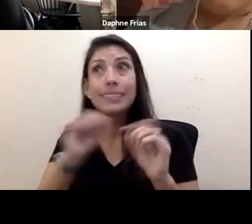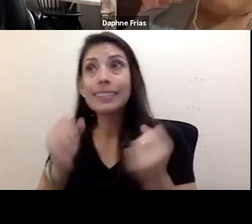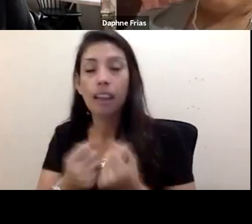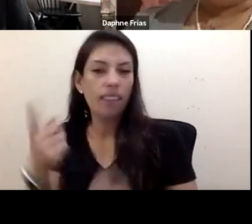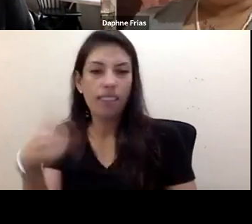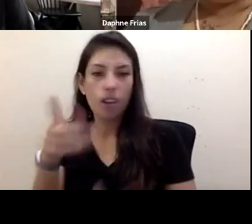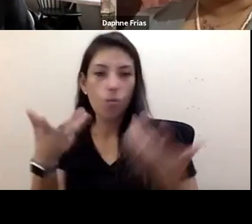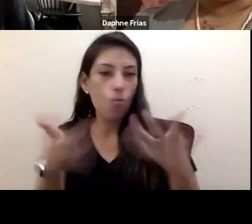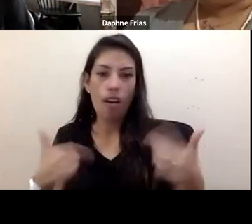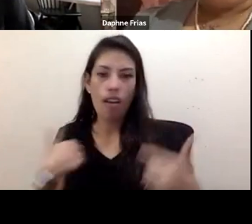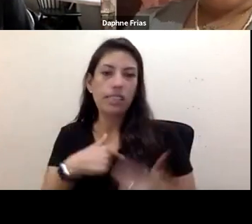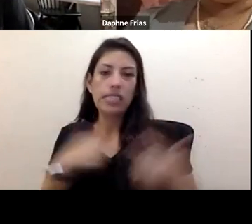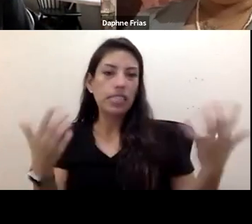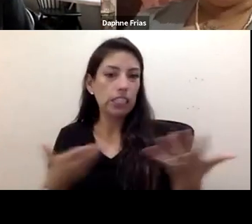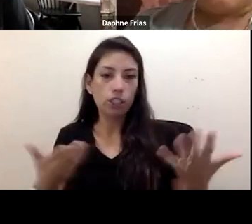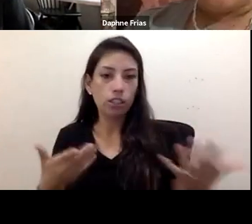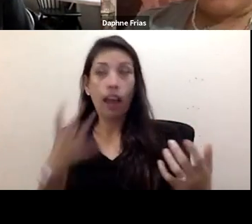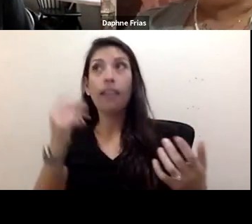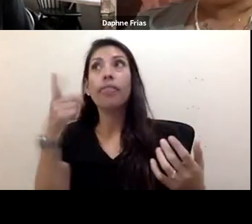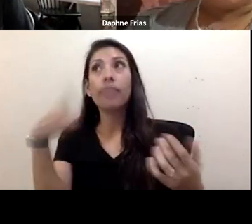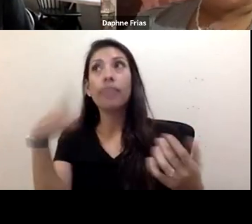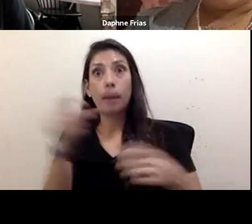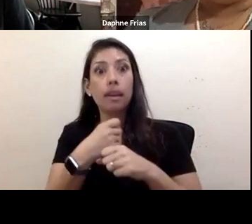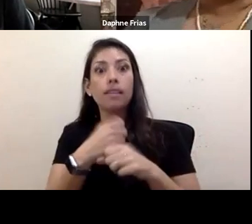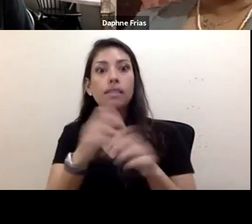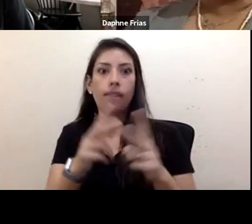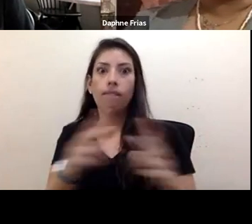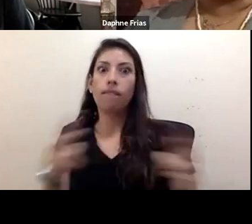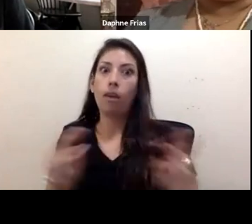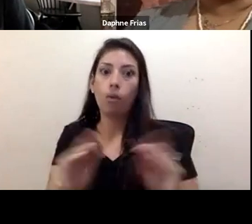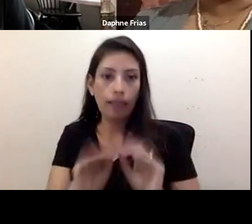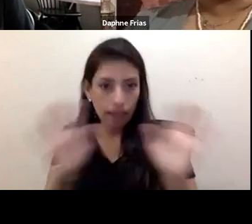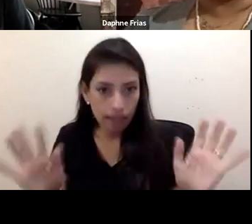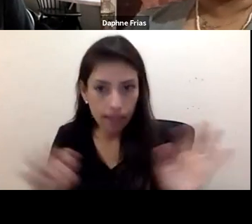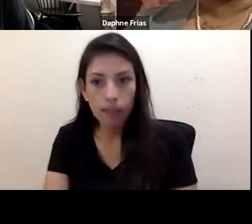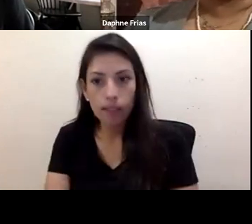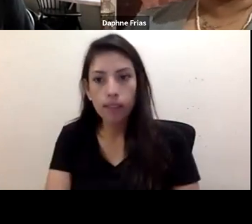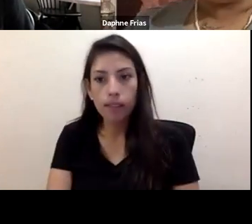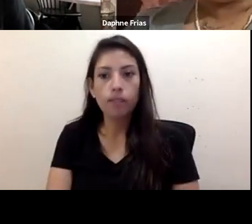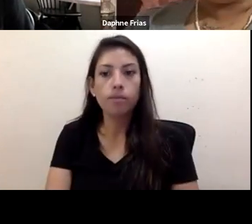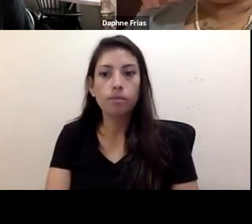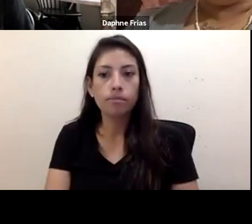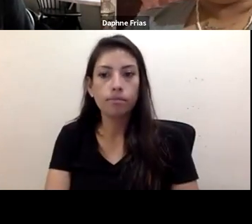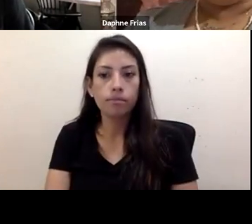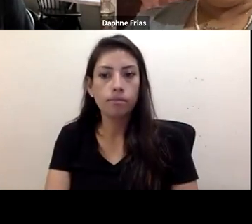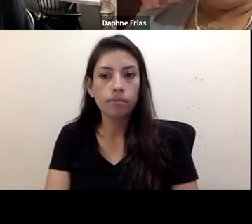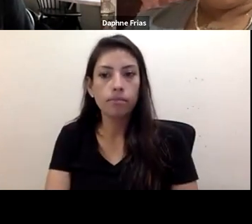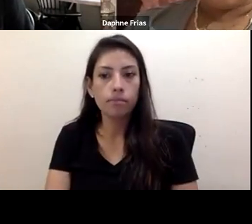and they they've made that very, very clear, through multiple closed doors and multiple barriers.